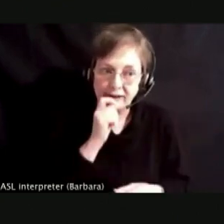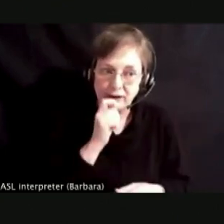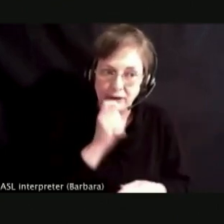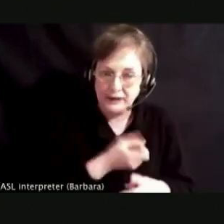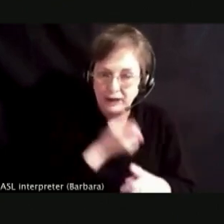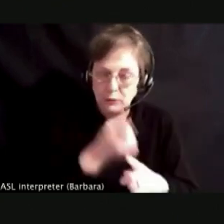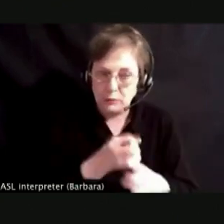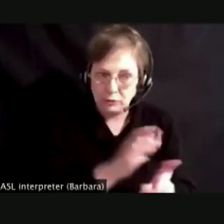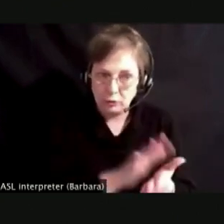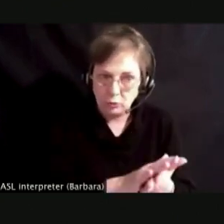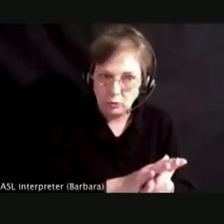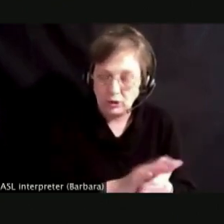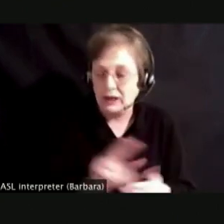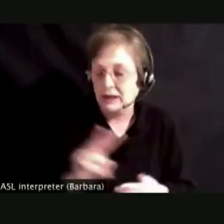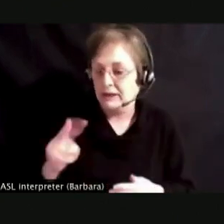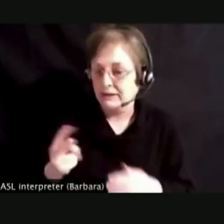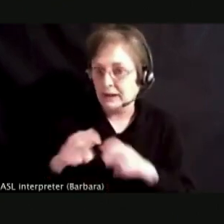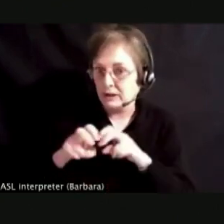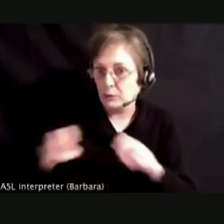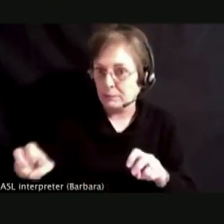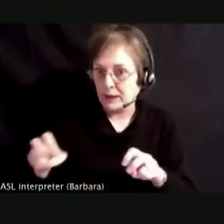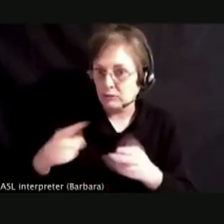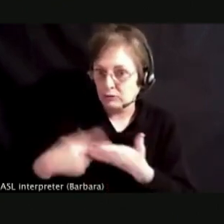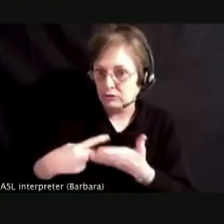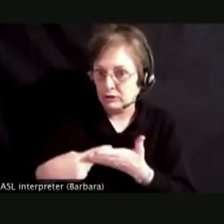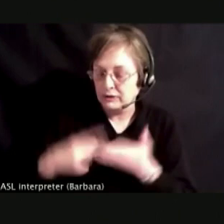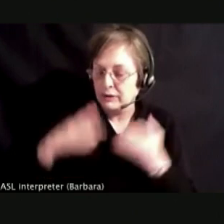DISCUSSION WILL FOCUS ON STUDENT VOICES AROUND VAPING IN OUR SCHOOLS.